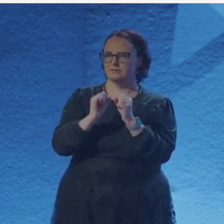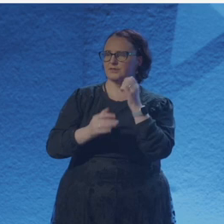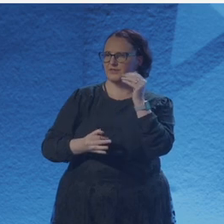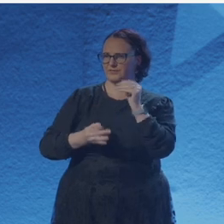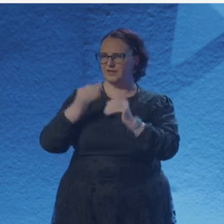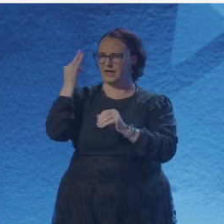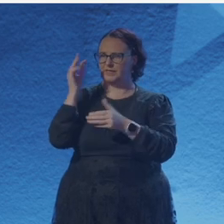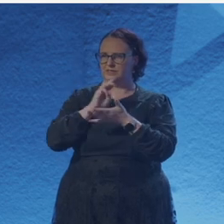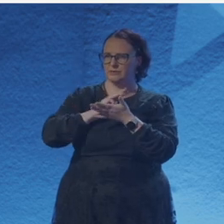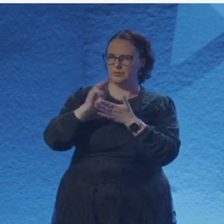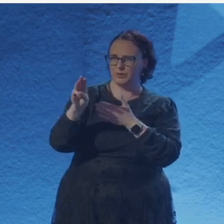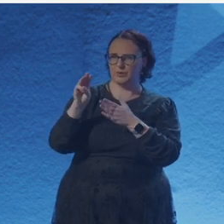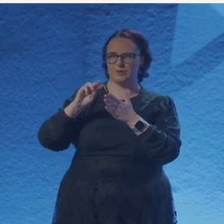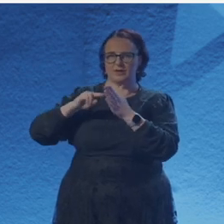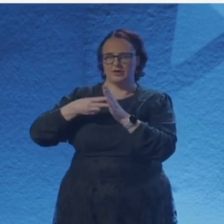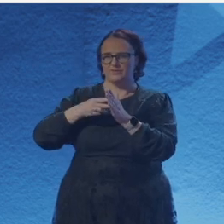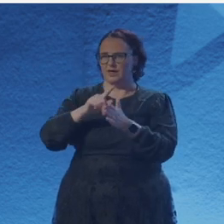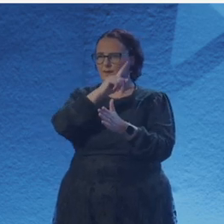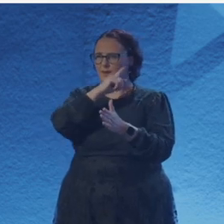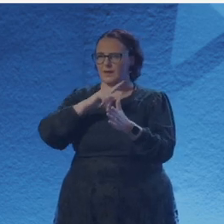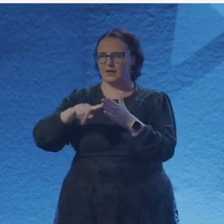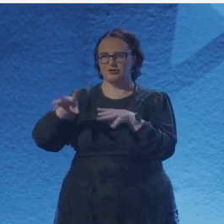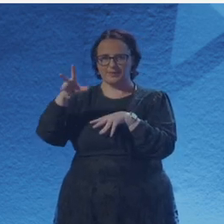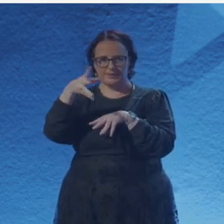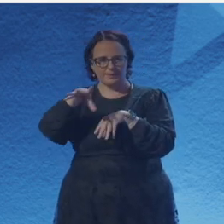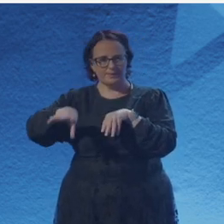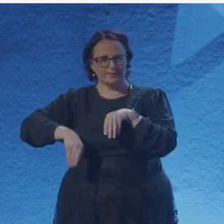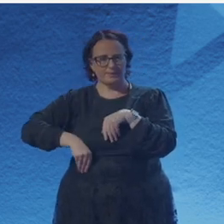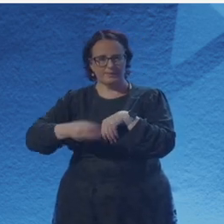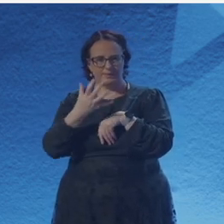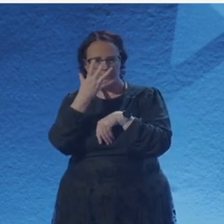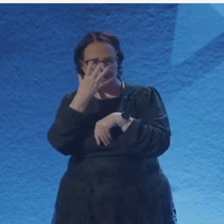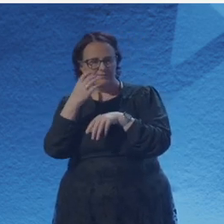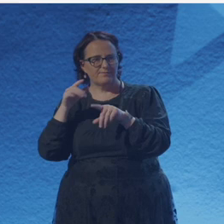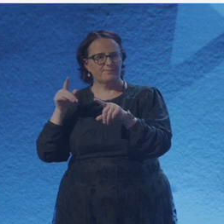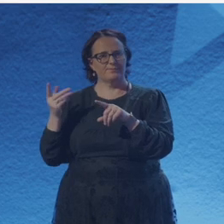Like when his hand holds yours and all nerves and tendons sigh with relief.